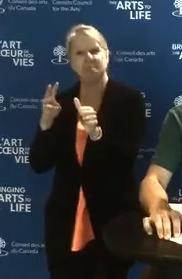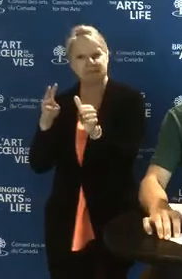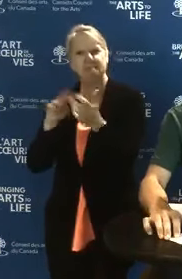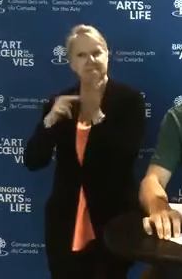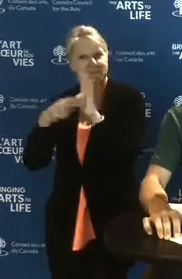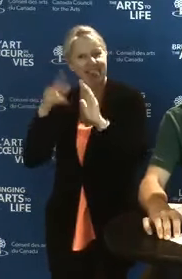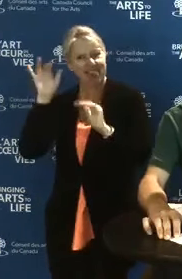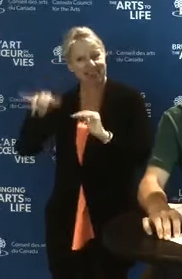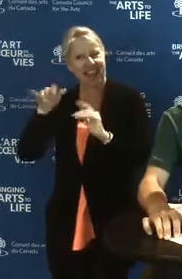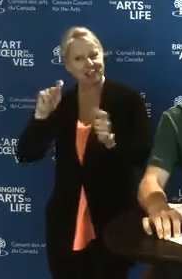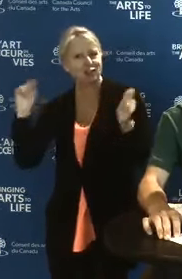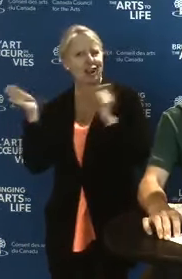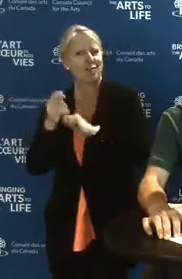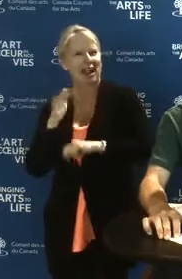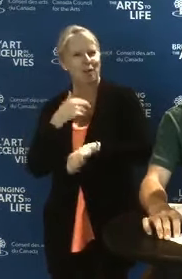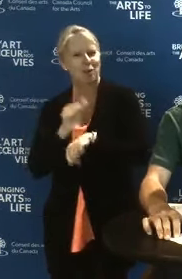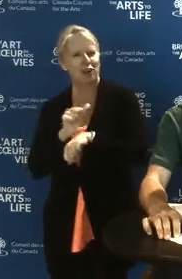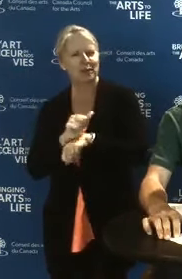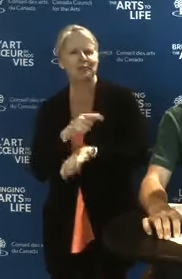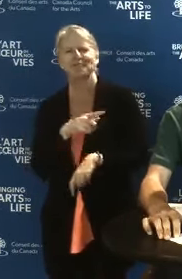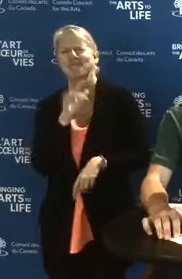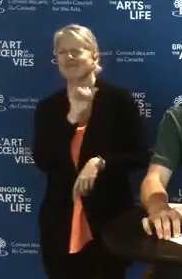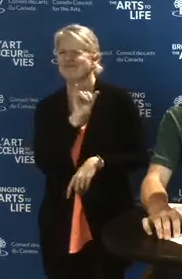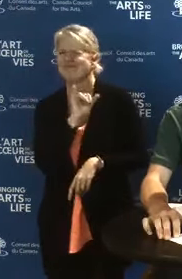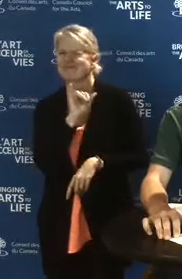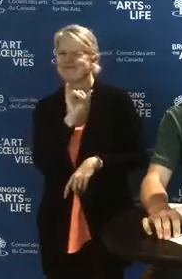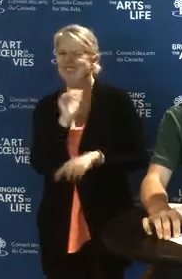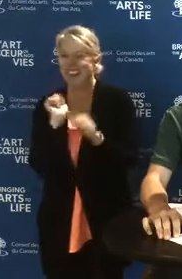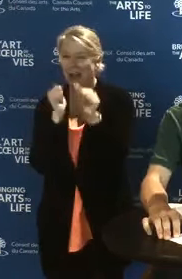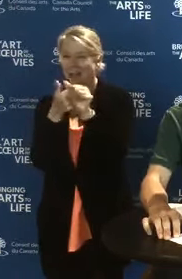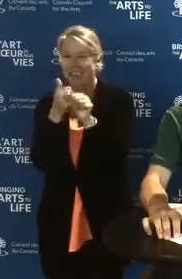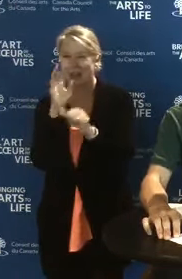Updating a website is not an eligible activity.